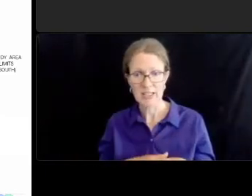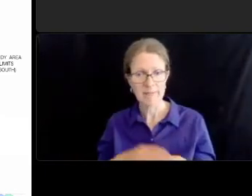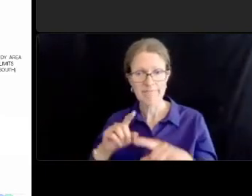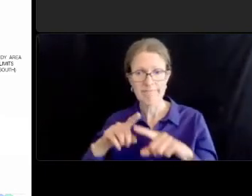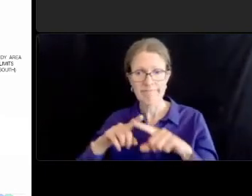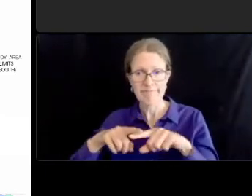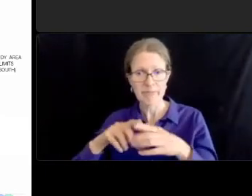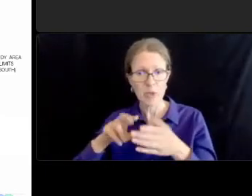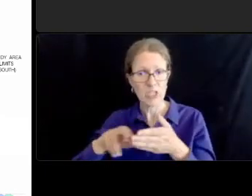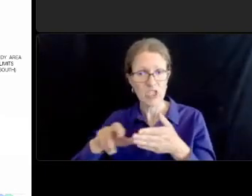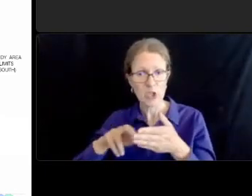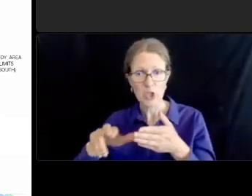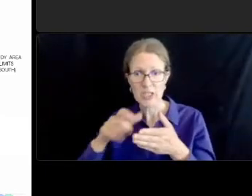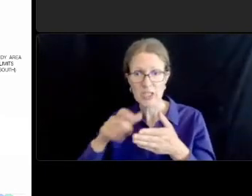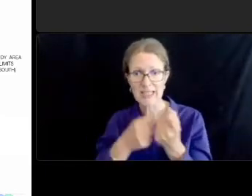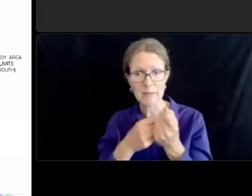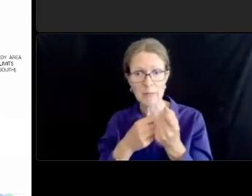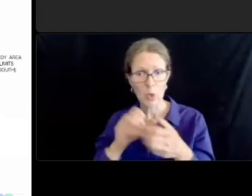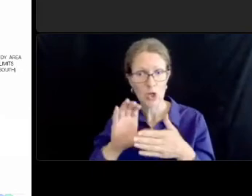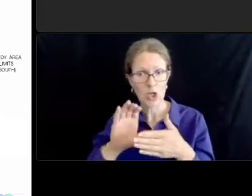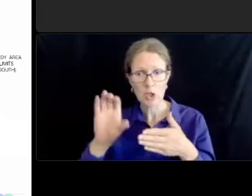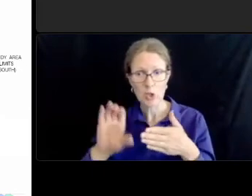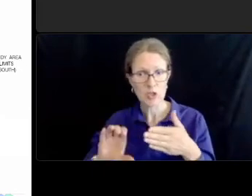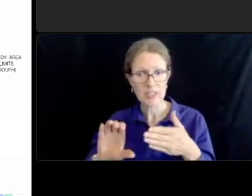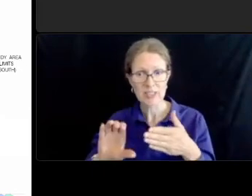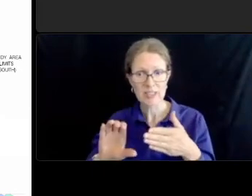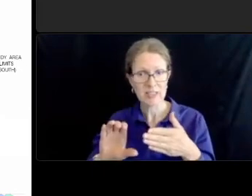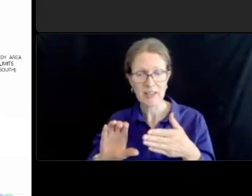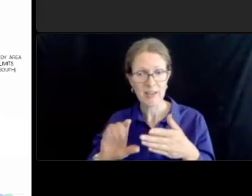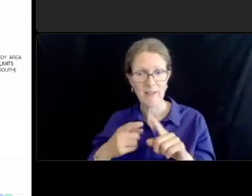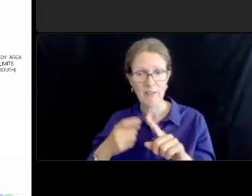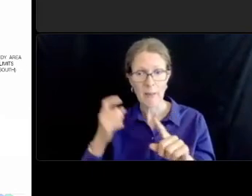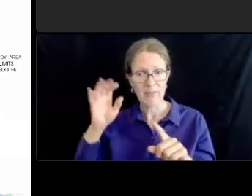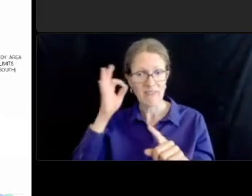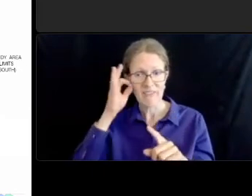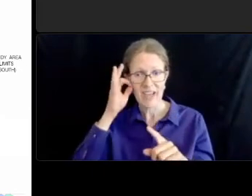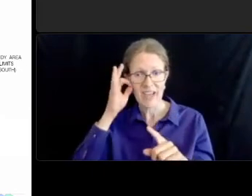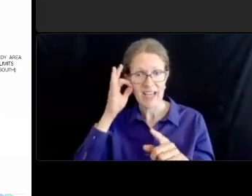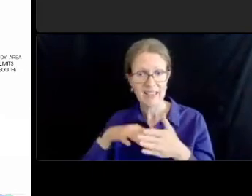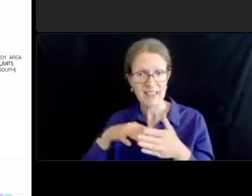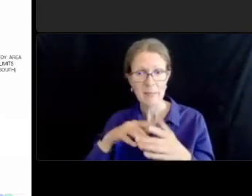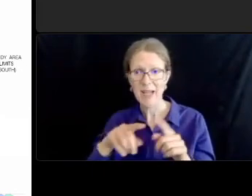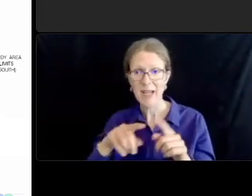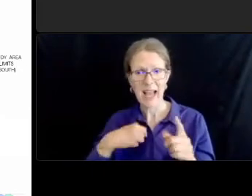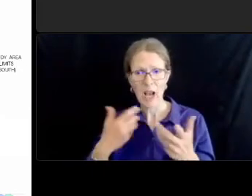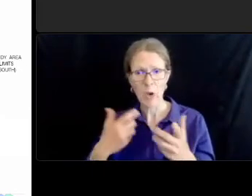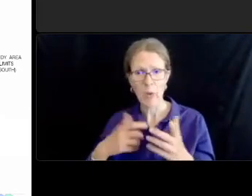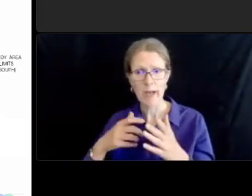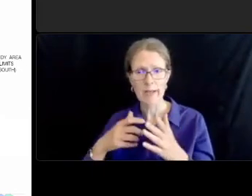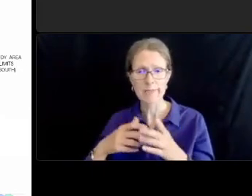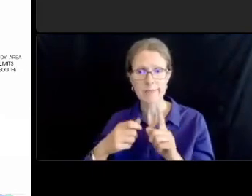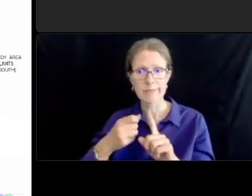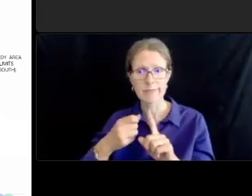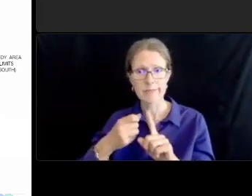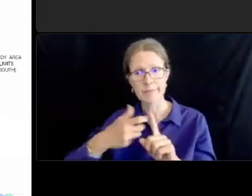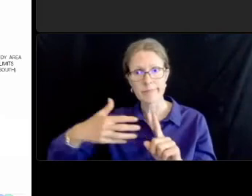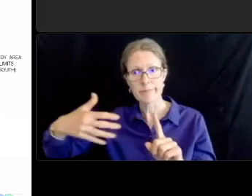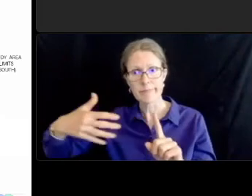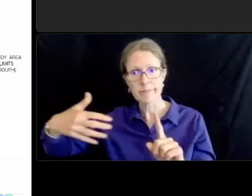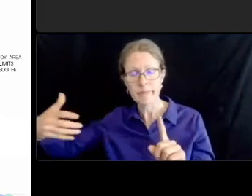want to support amy's comment about asking ddot to make sure that the signal timing is improved as